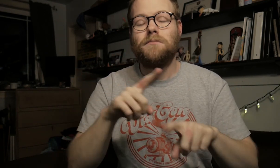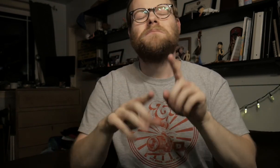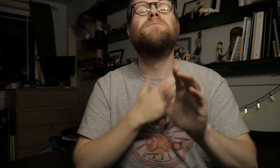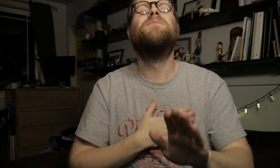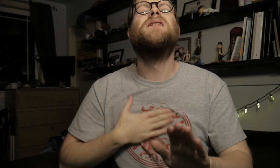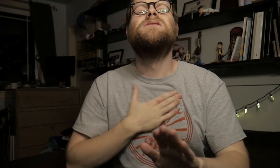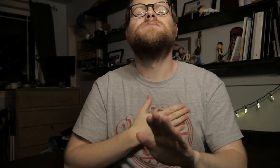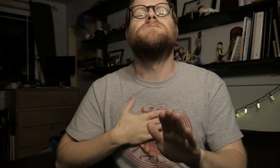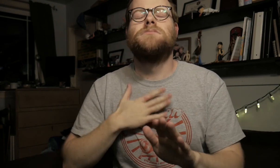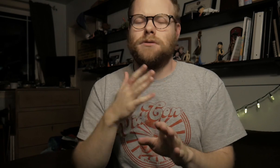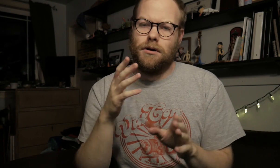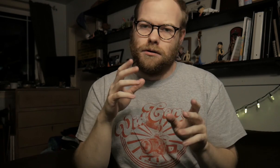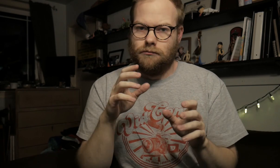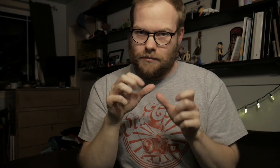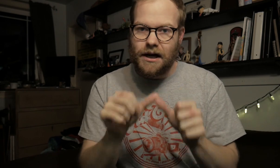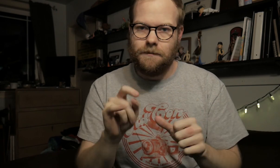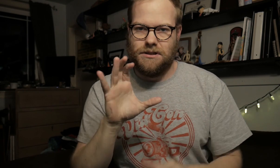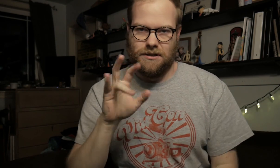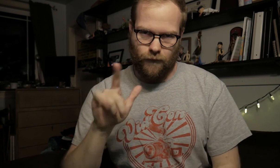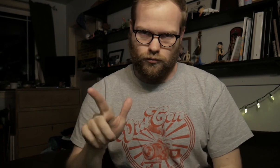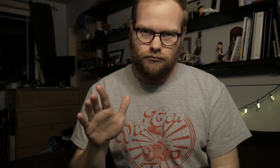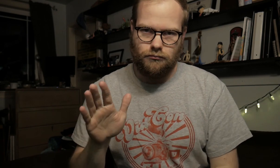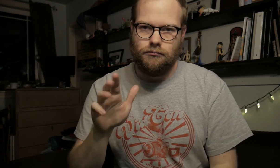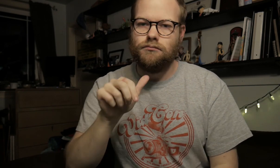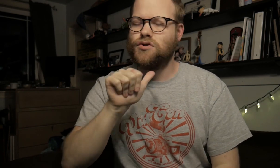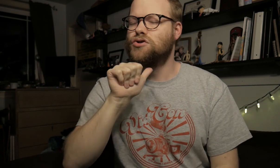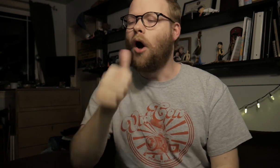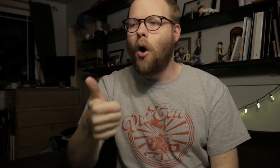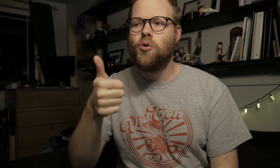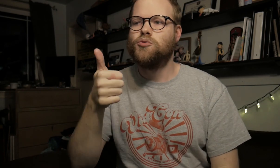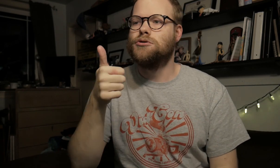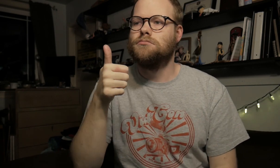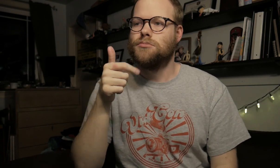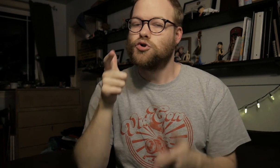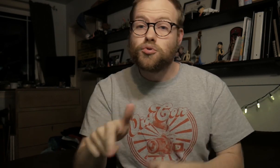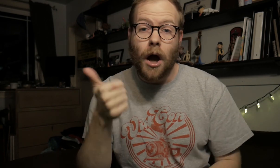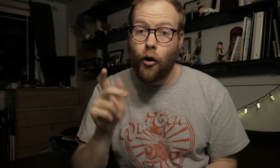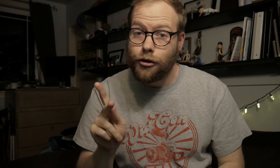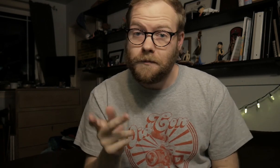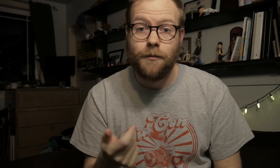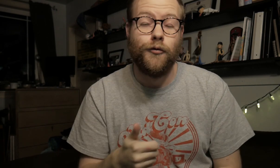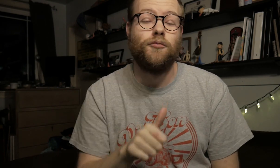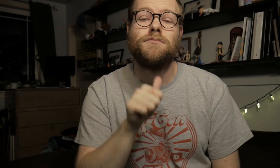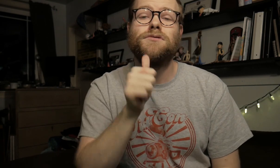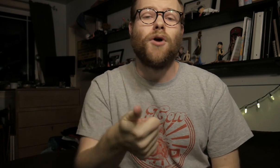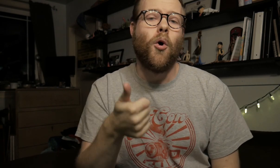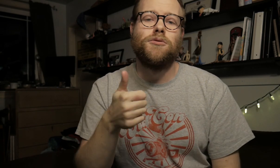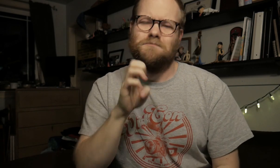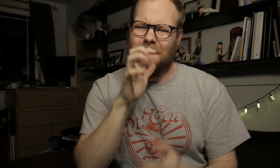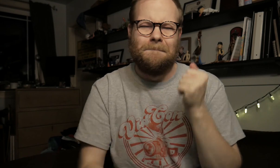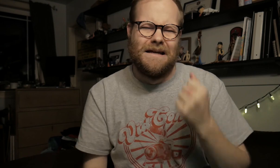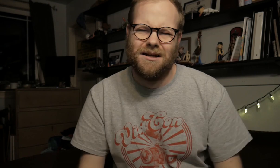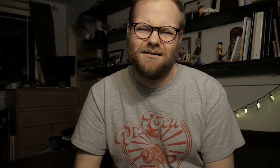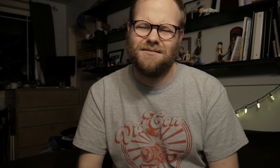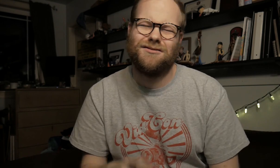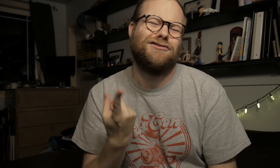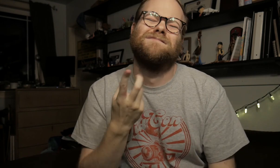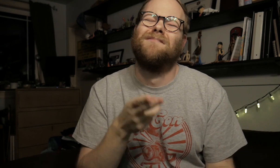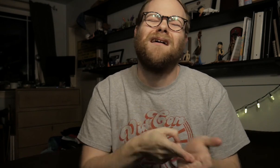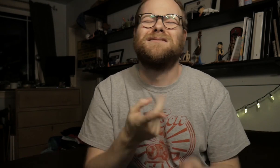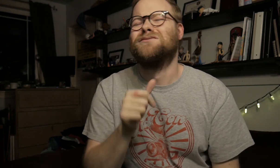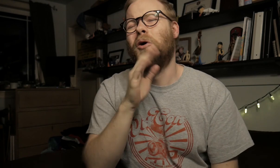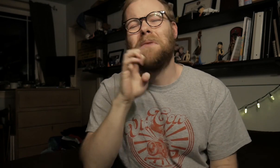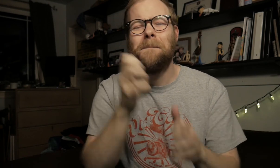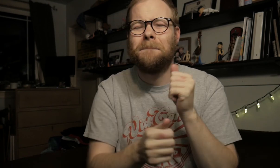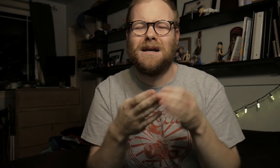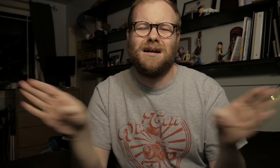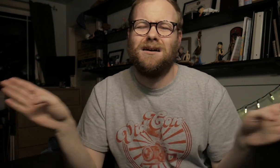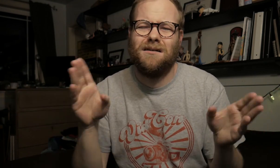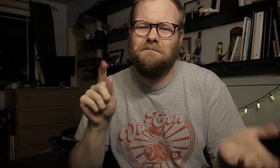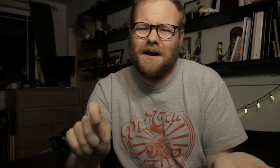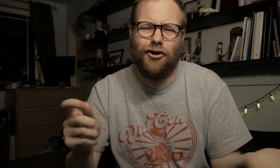but please keep it civil. Don't shoot down other people. Don't be mean. Just honestly, don't be mean, period.